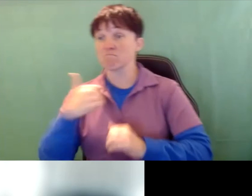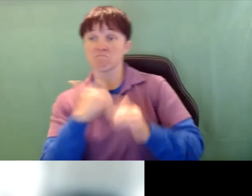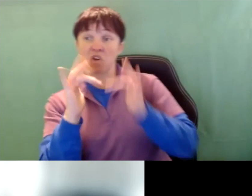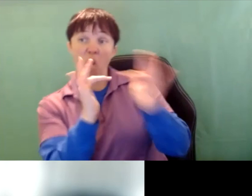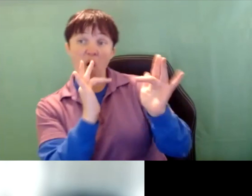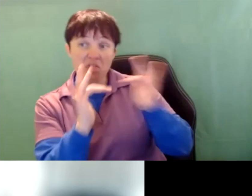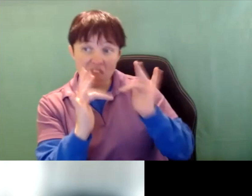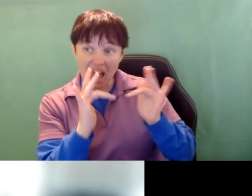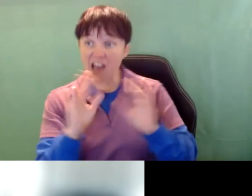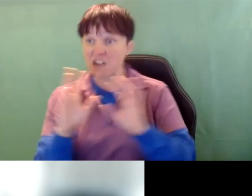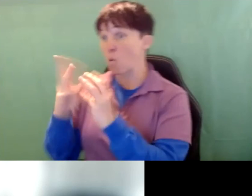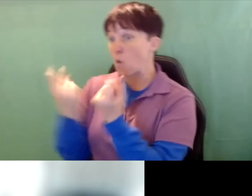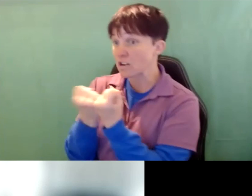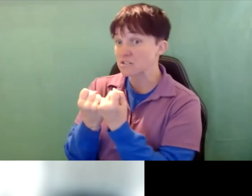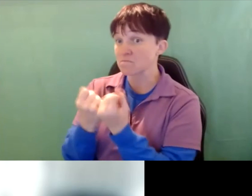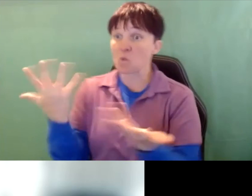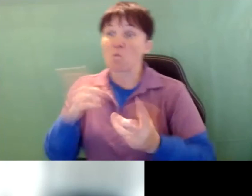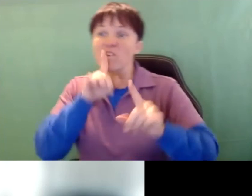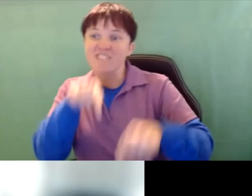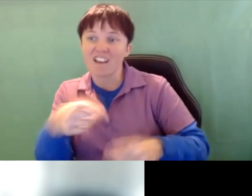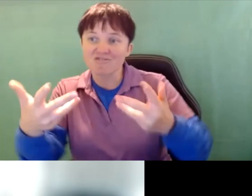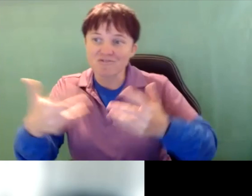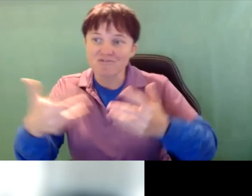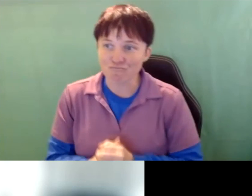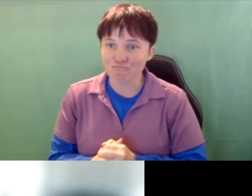or went to some workshops, what would be the answer there?